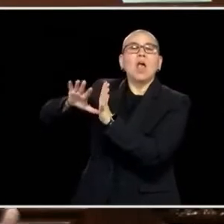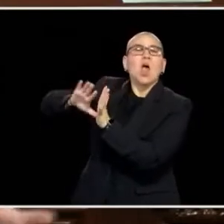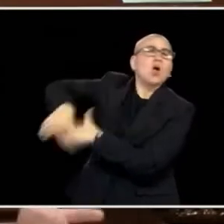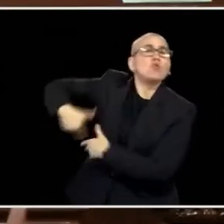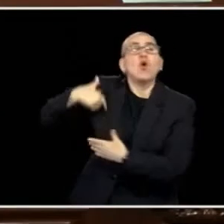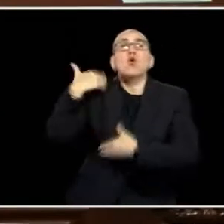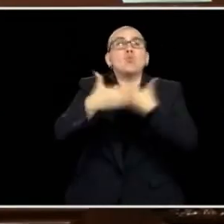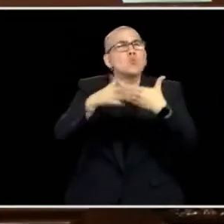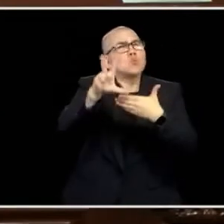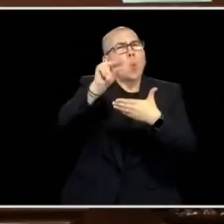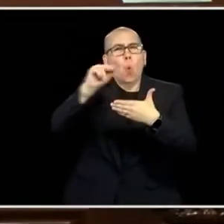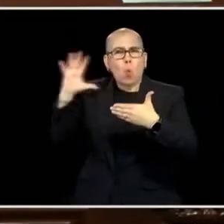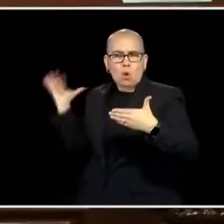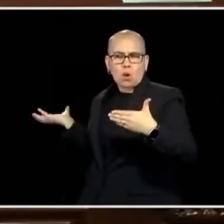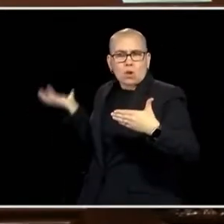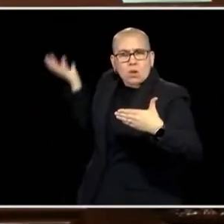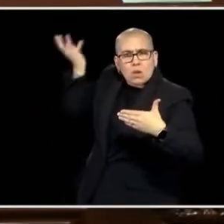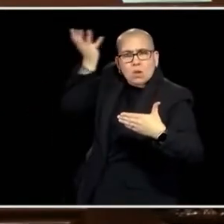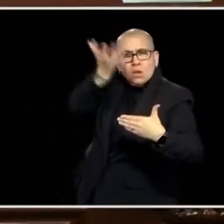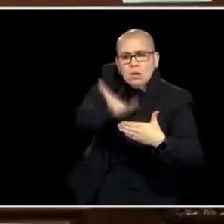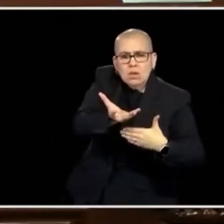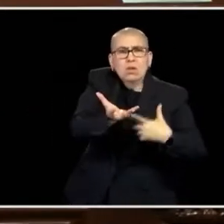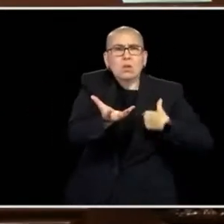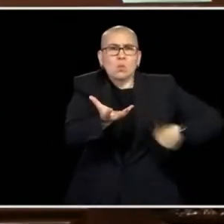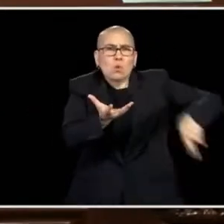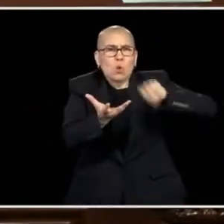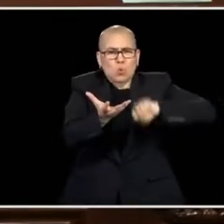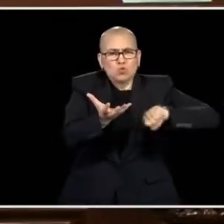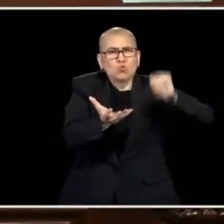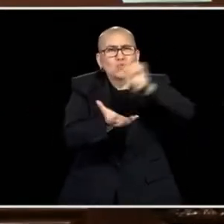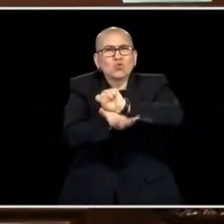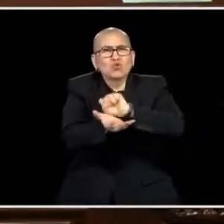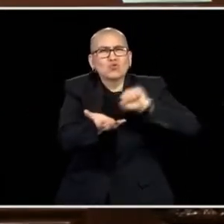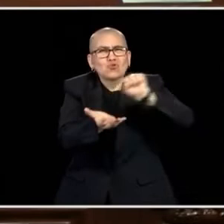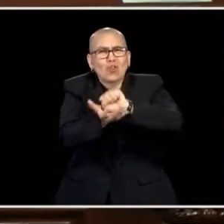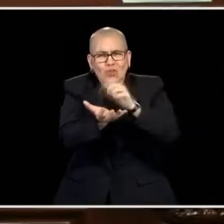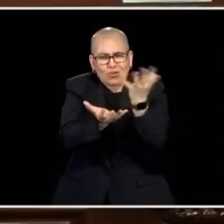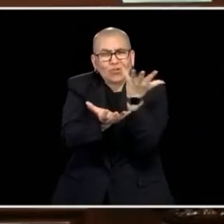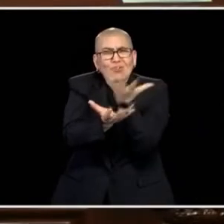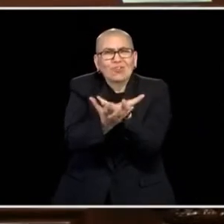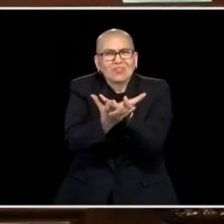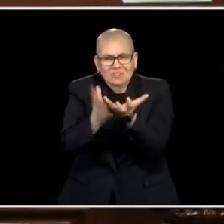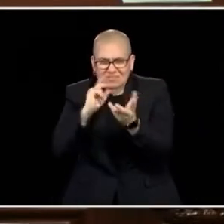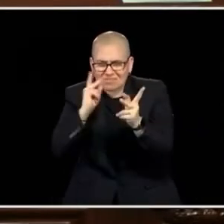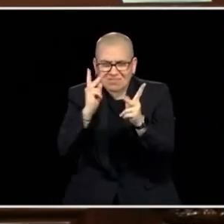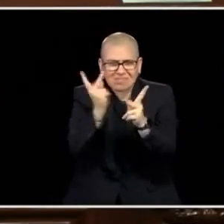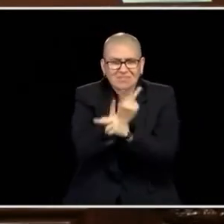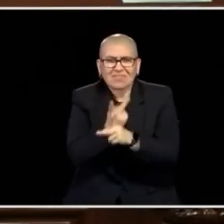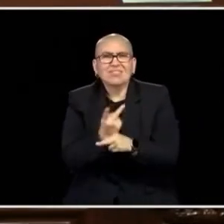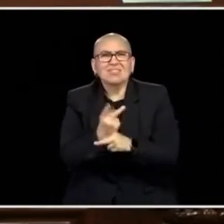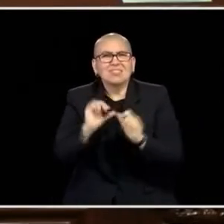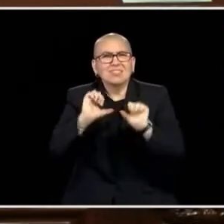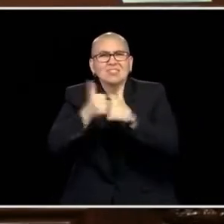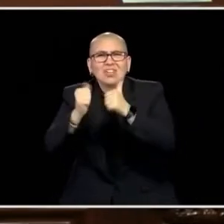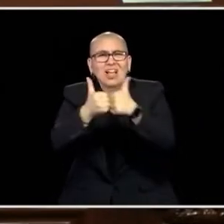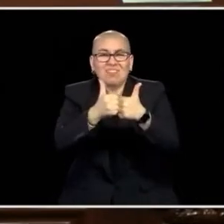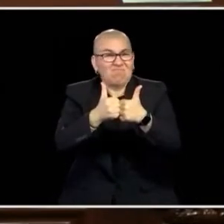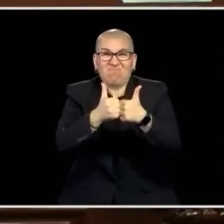OF. WHAT IT MEANS IS WORKING TOGETHER LIKE WE HAVE SO MANY TIMES TO SOLVE THOSE PROBLEMS. IT'S NOT ENOUGH TO POINT OUT A PROBLEM, IT'S NOT ENOUGH TO